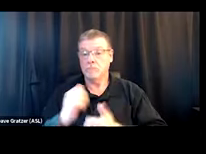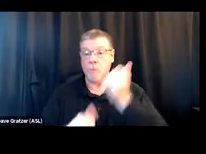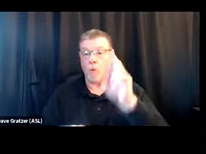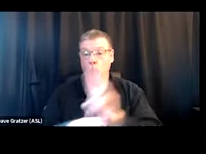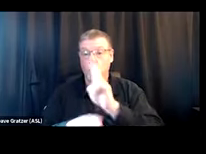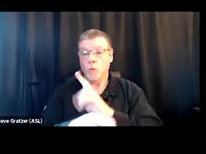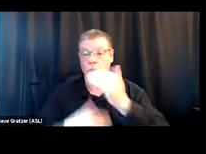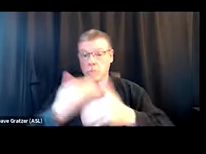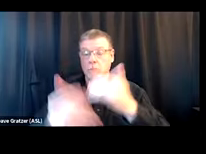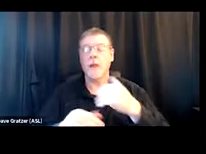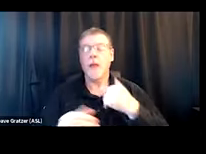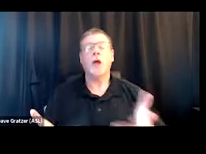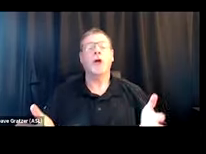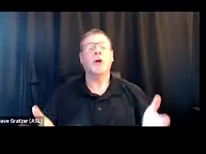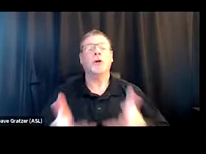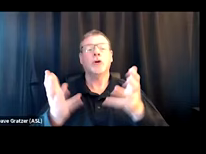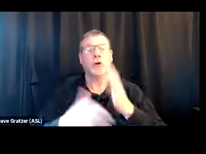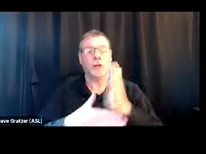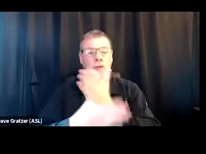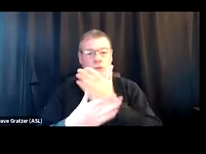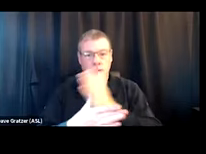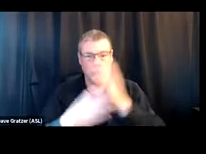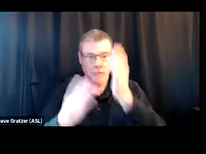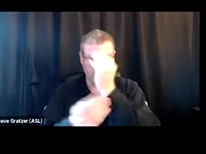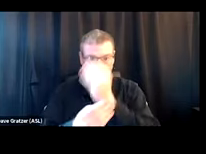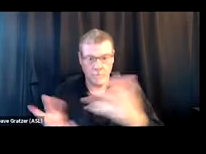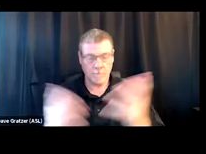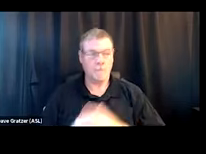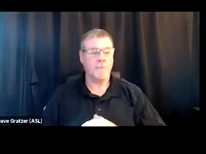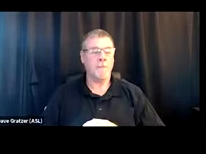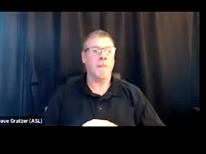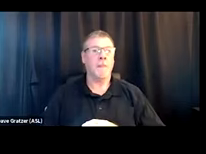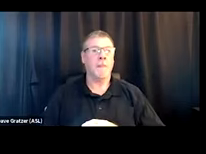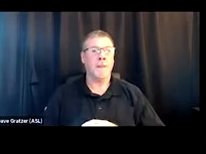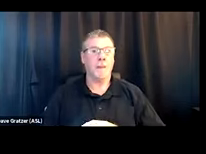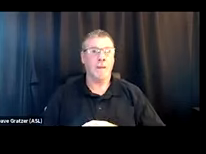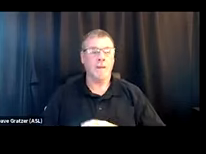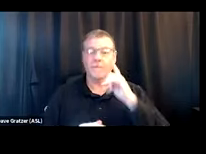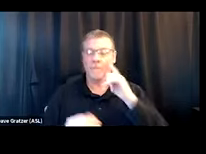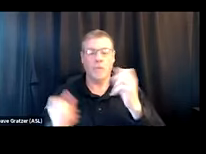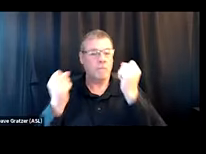the distribution of information about that resource for many reasons.